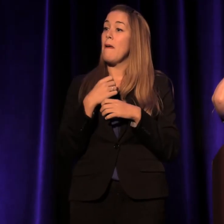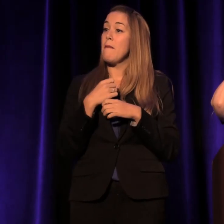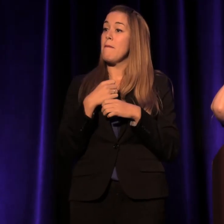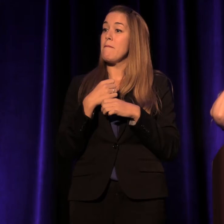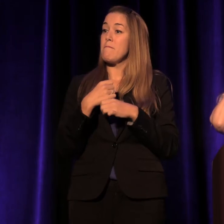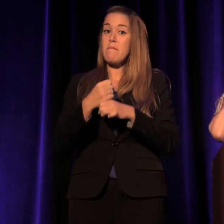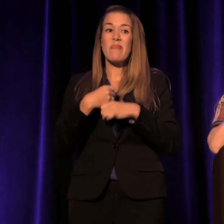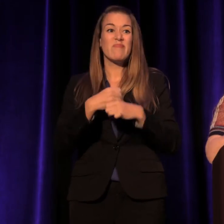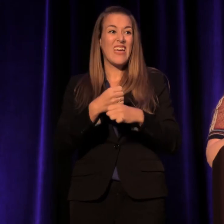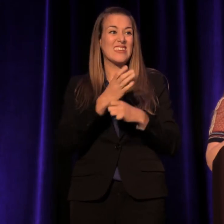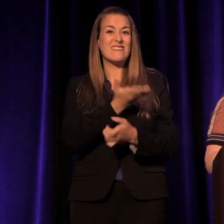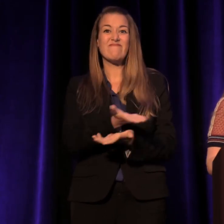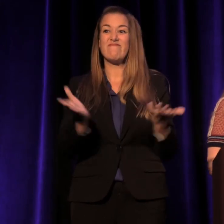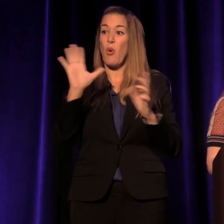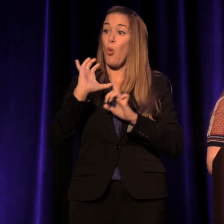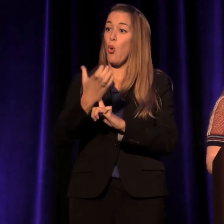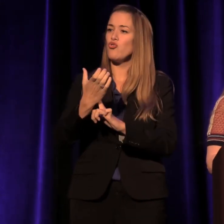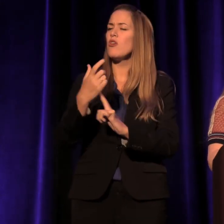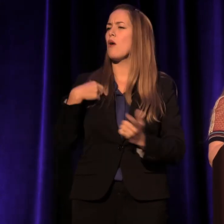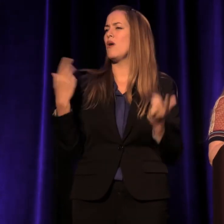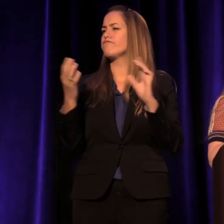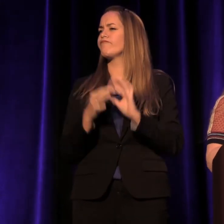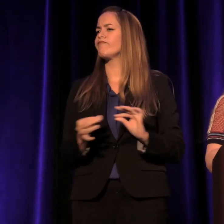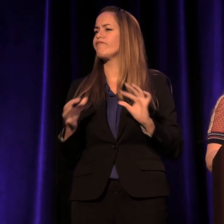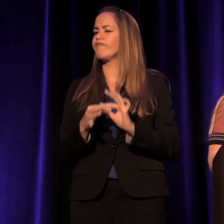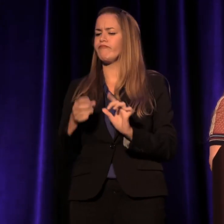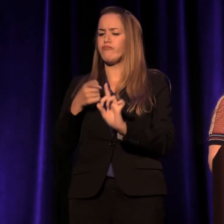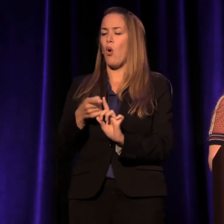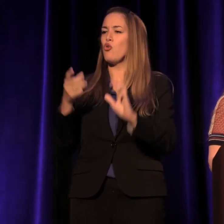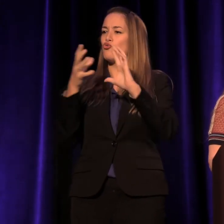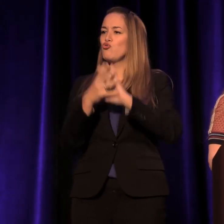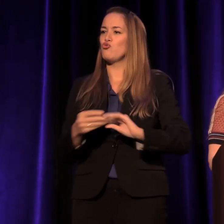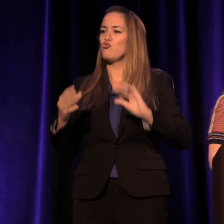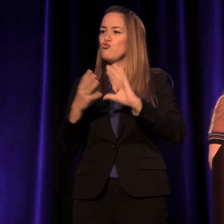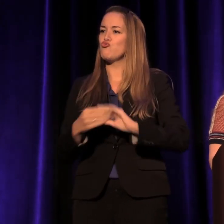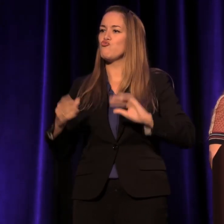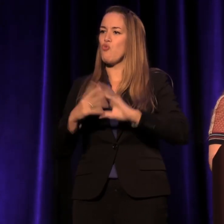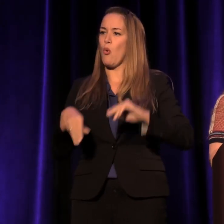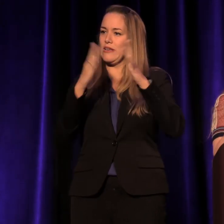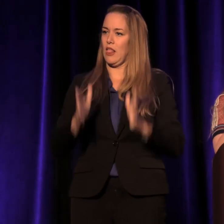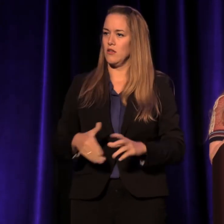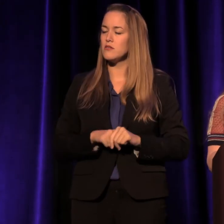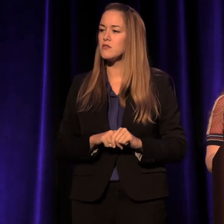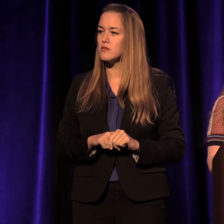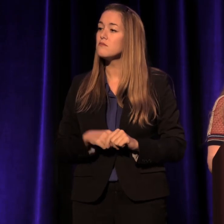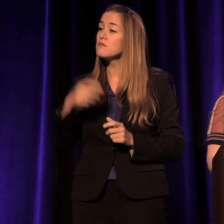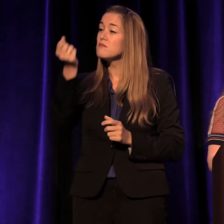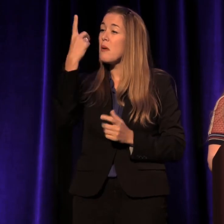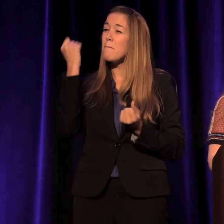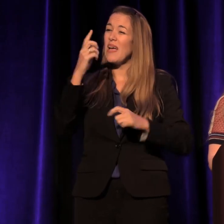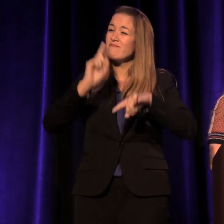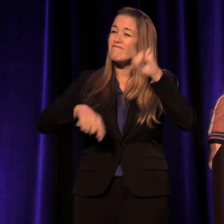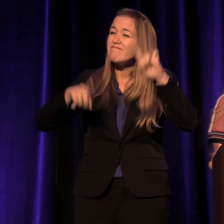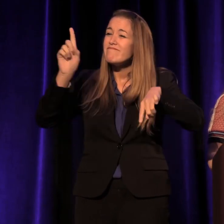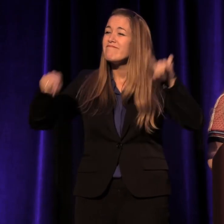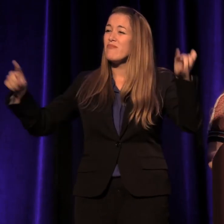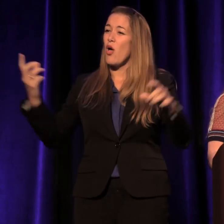I want to talk to you about storytellers. We could all agree there are many kinds of storytellers,